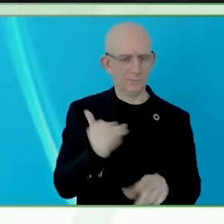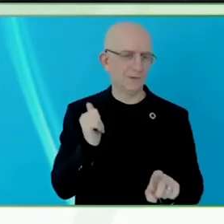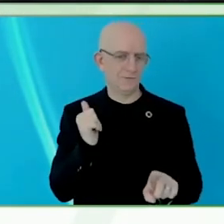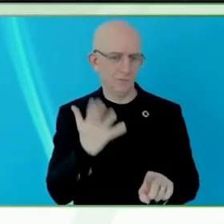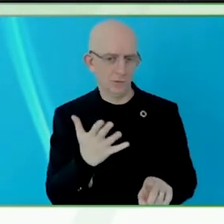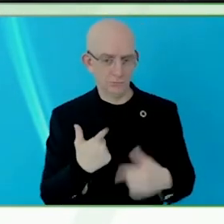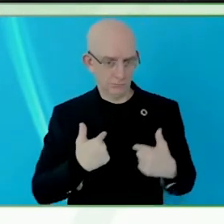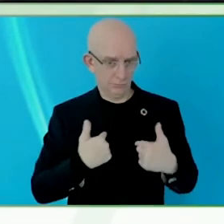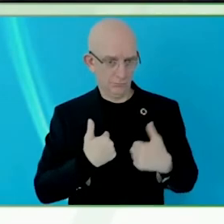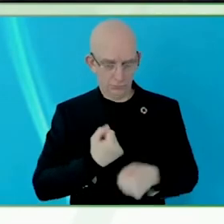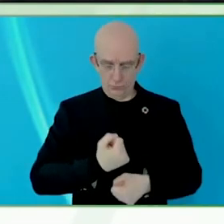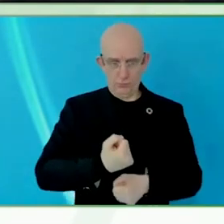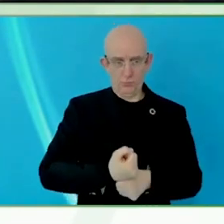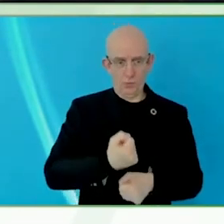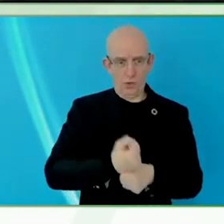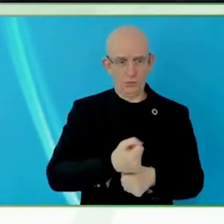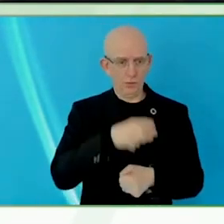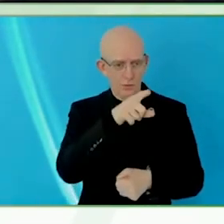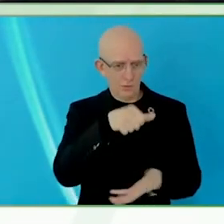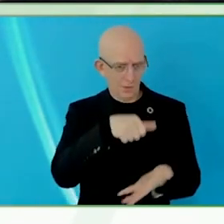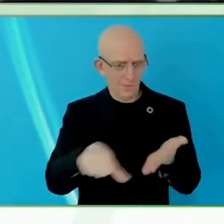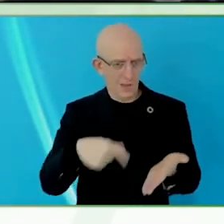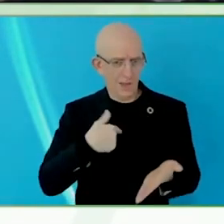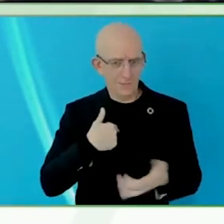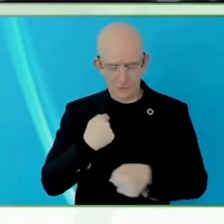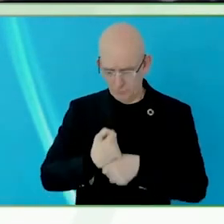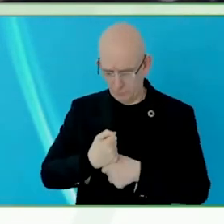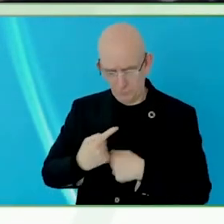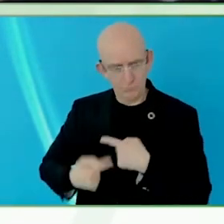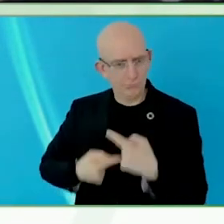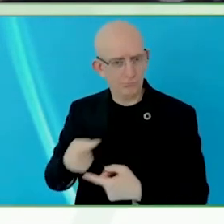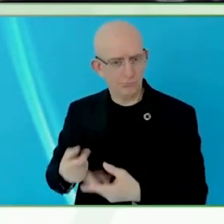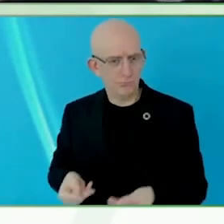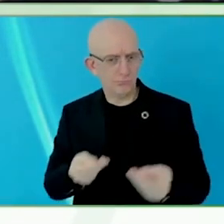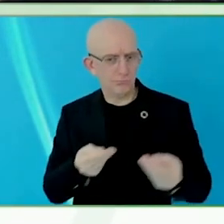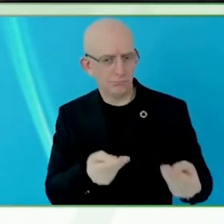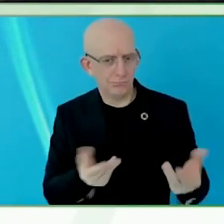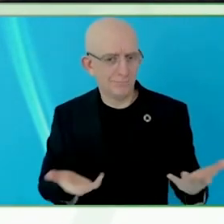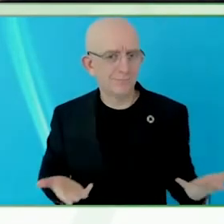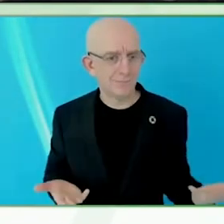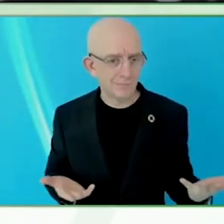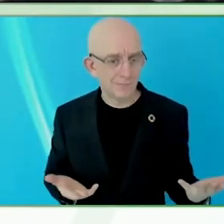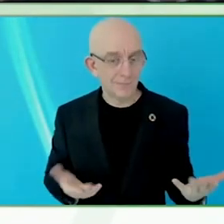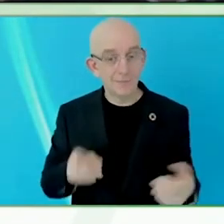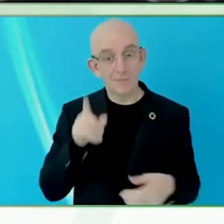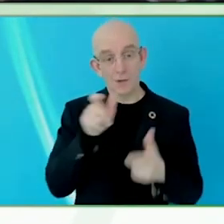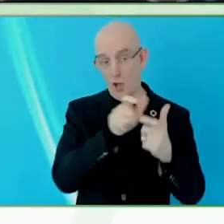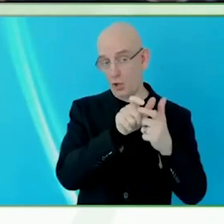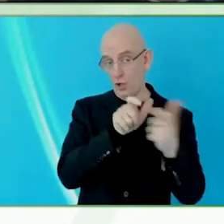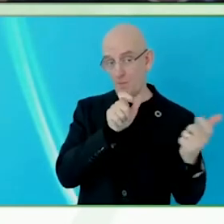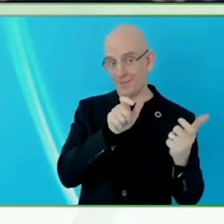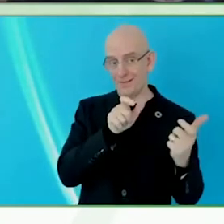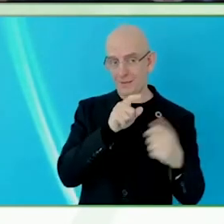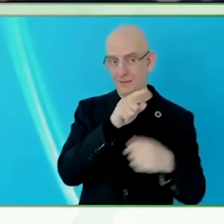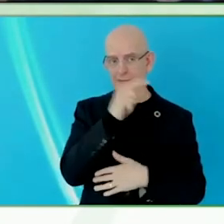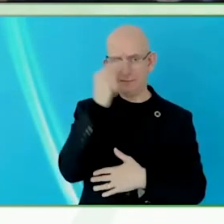supportive of economical and productivity models that will enhance and support for pupils with disabilities, in all people, people